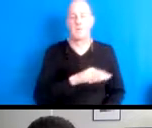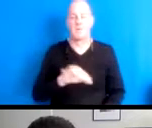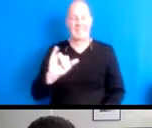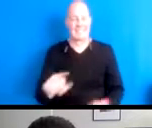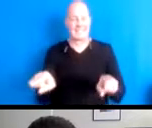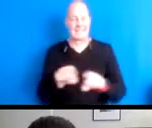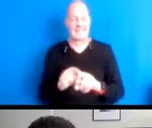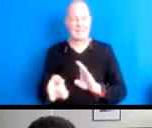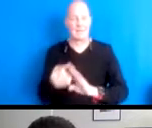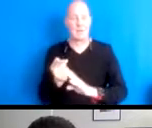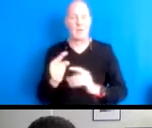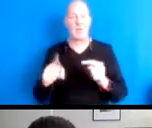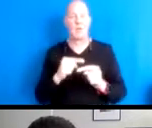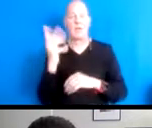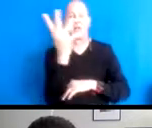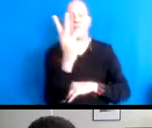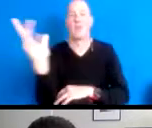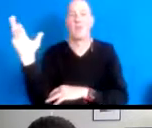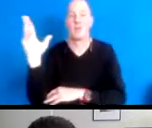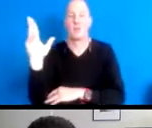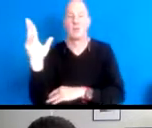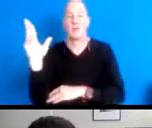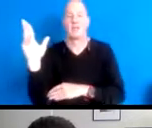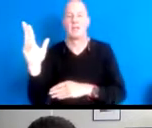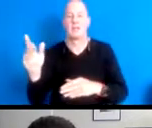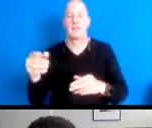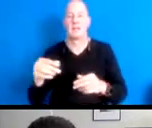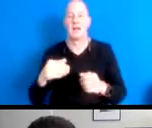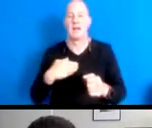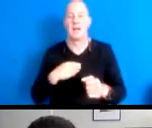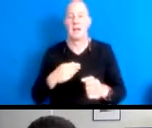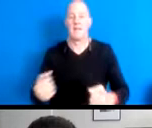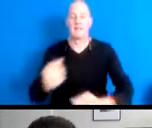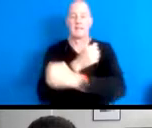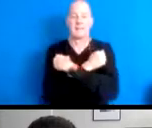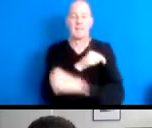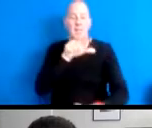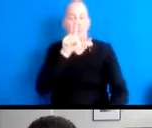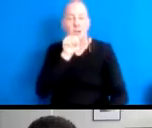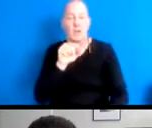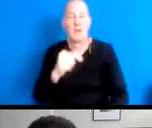the trees on loose their soft arms from around you, the birds take back their language, the